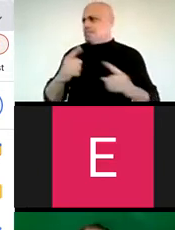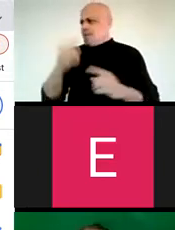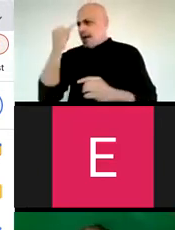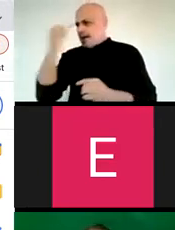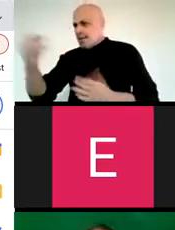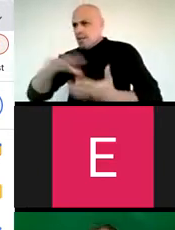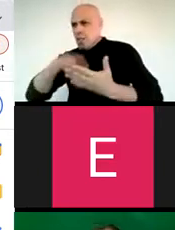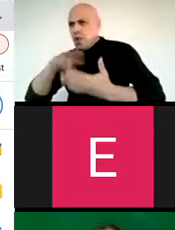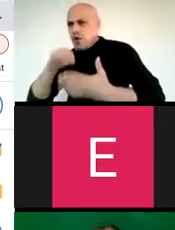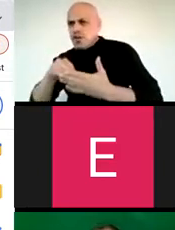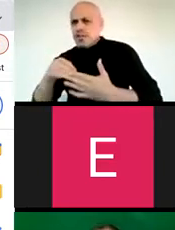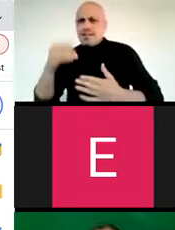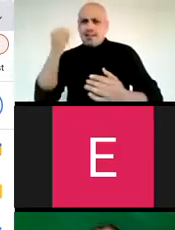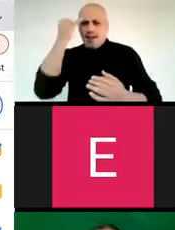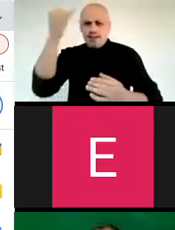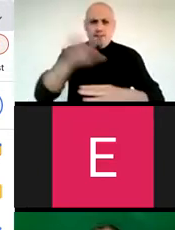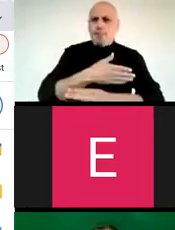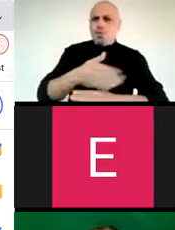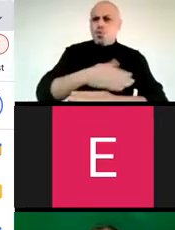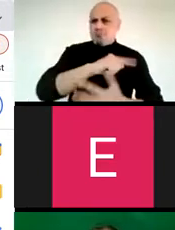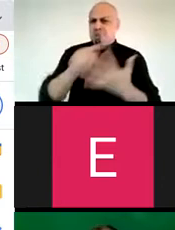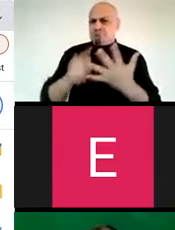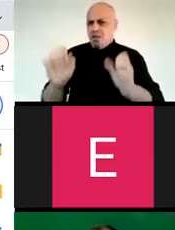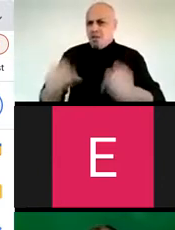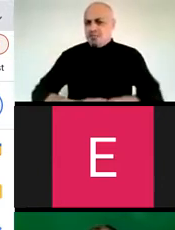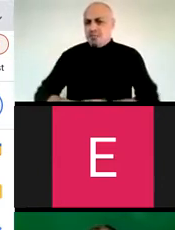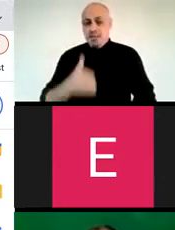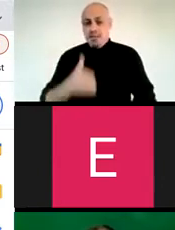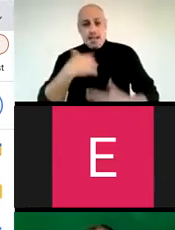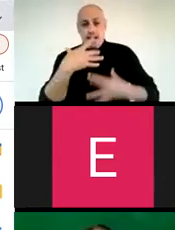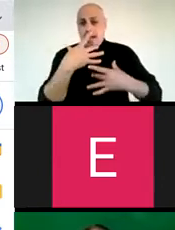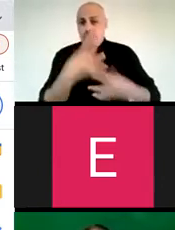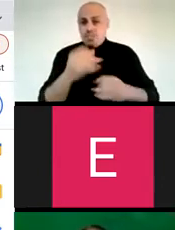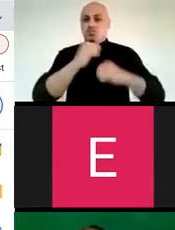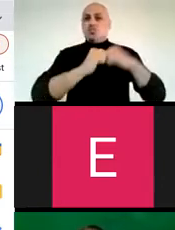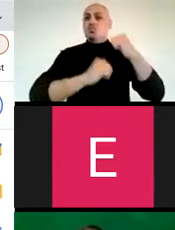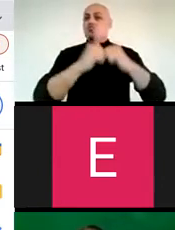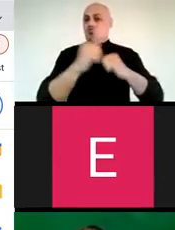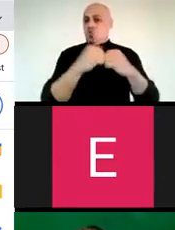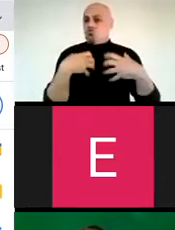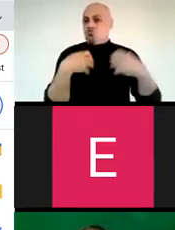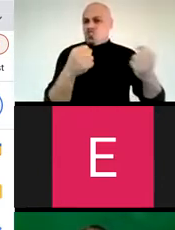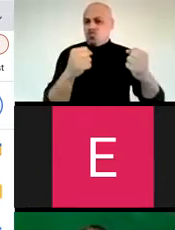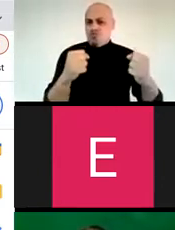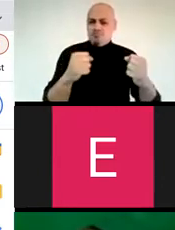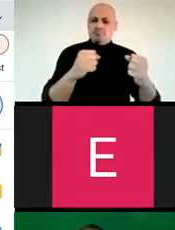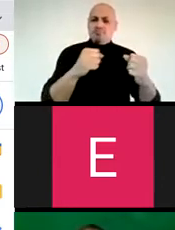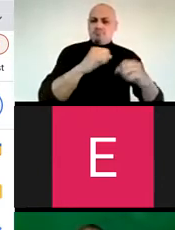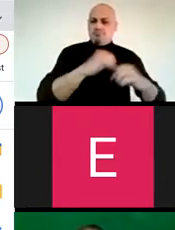citizenship to ideas of money to ideas of music, so I am interested in the social construction